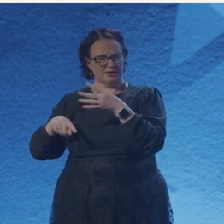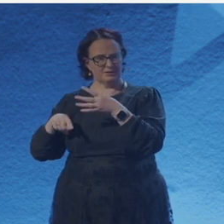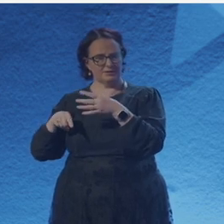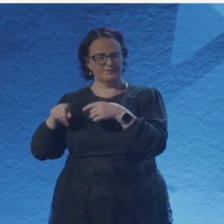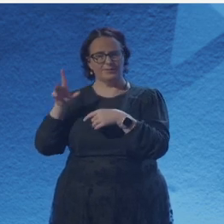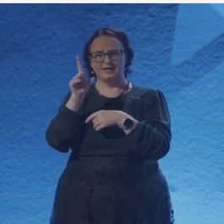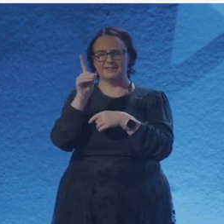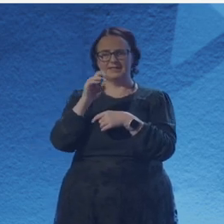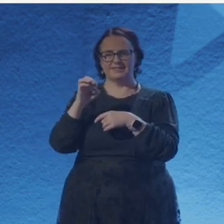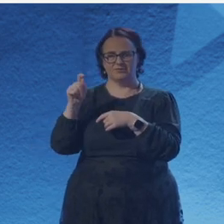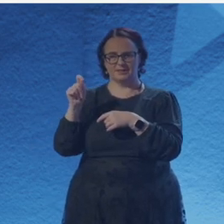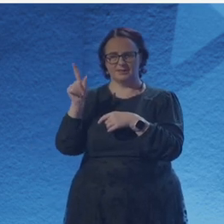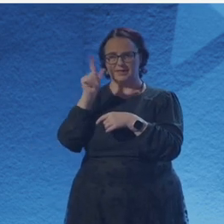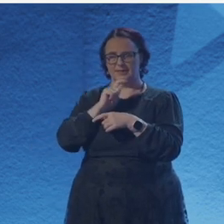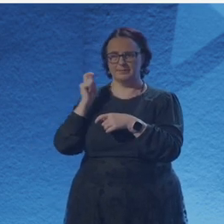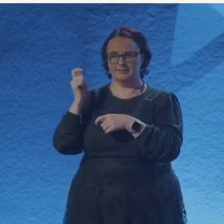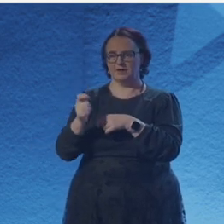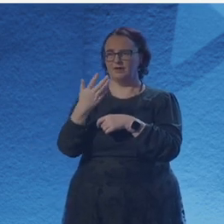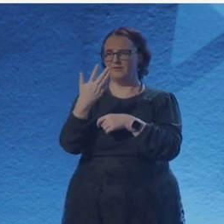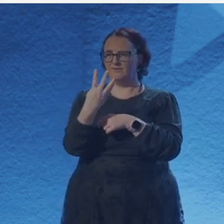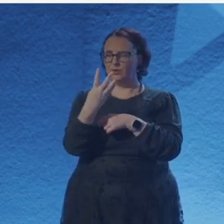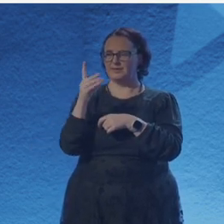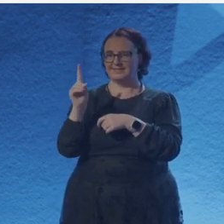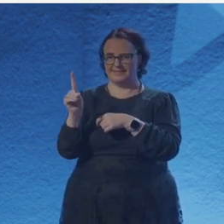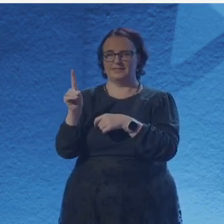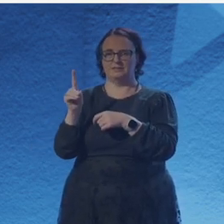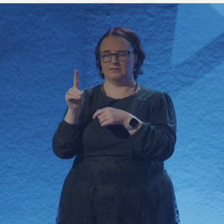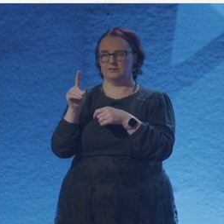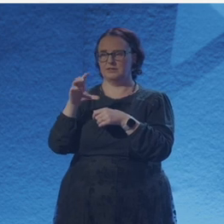like a three dimensional house or animal on a two dimensional piece of paper.